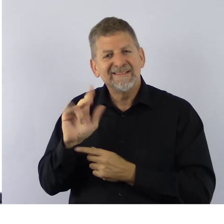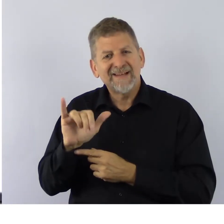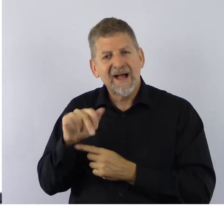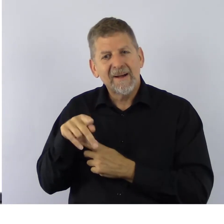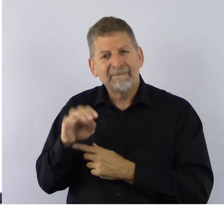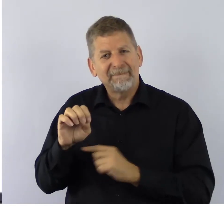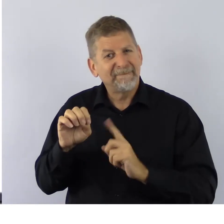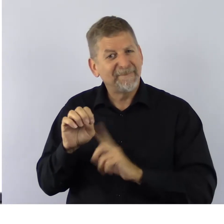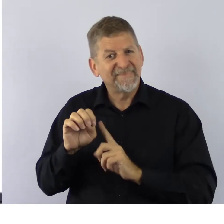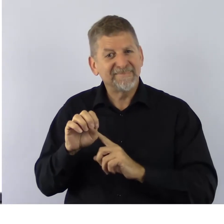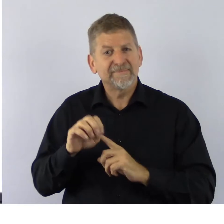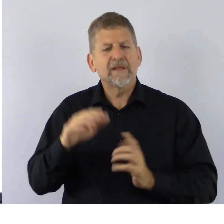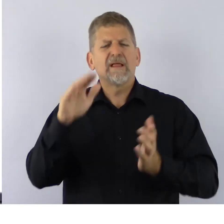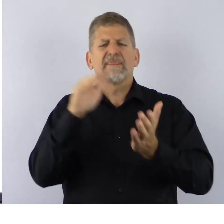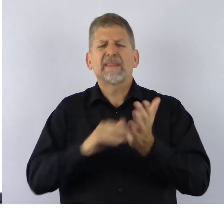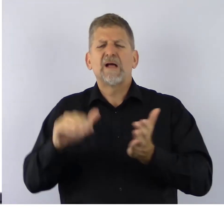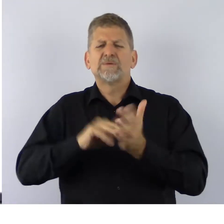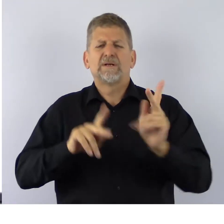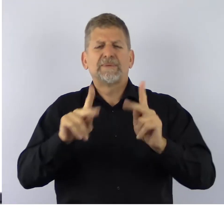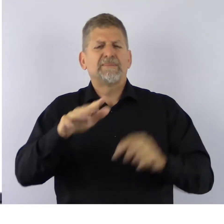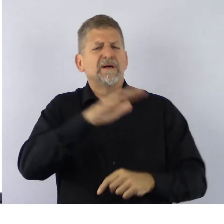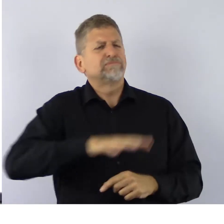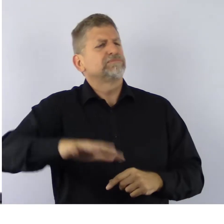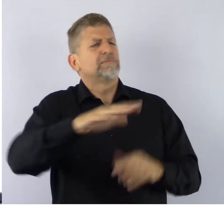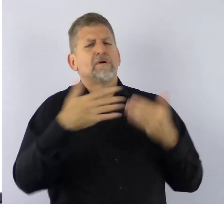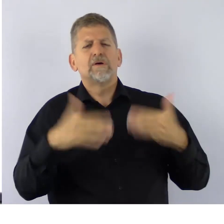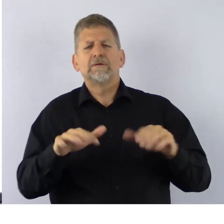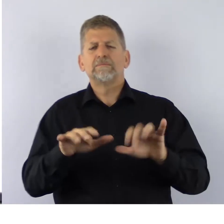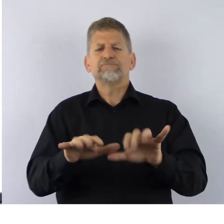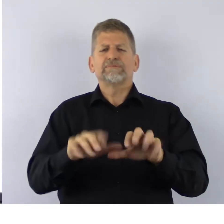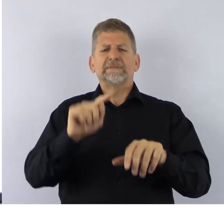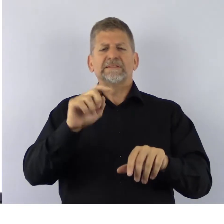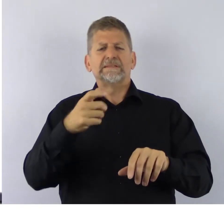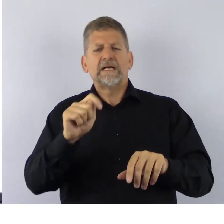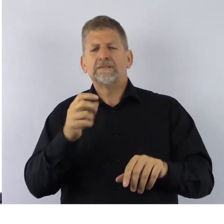Thousands of people use the text and video chat service